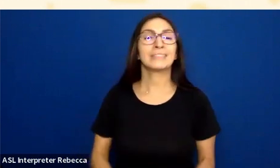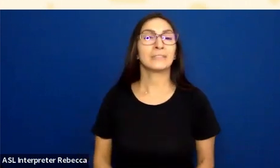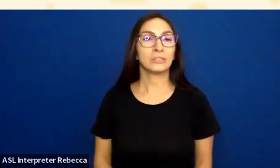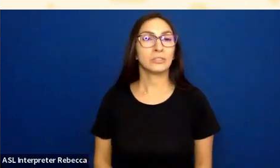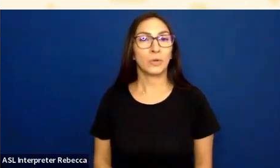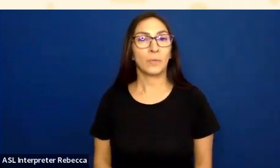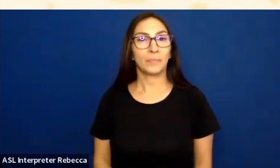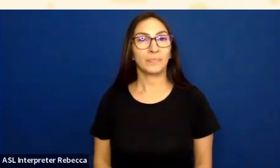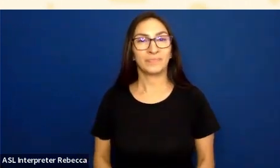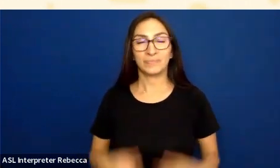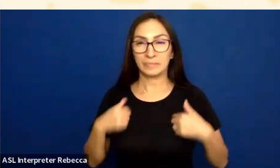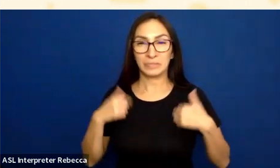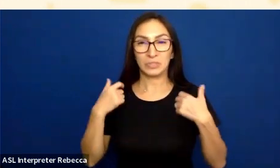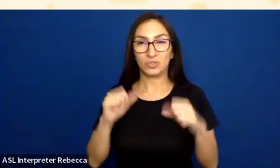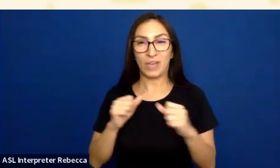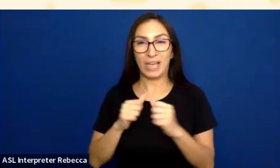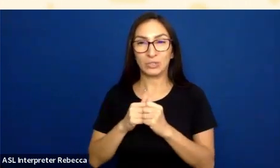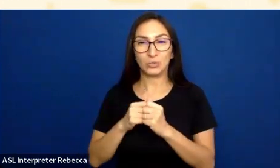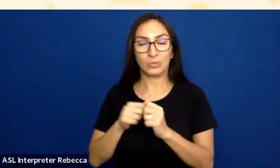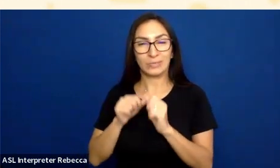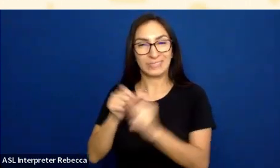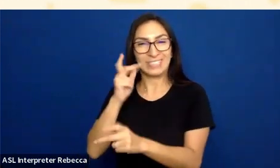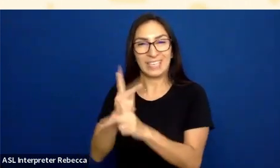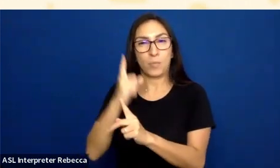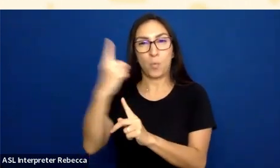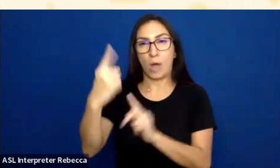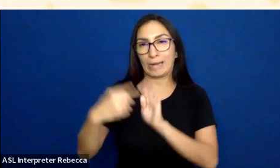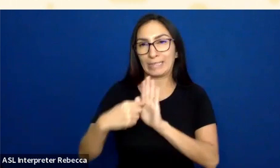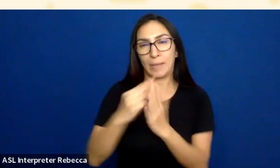for the most part, stick to a single example. So I have got a question, and feel free to type into chat.